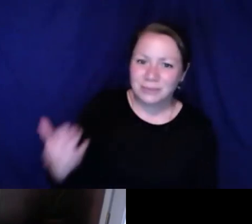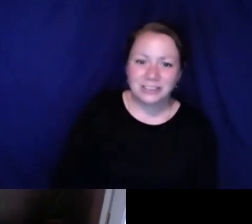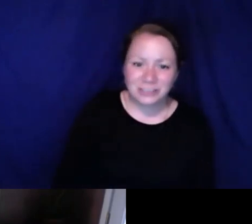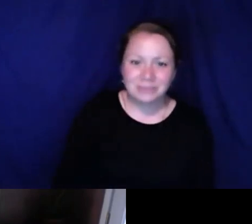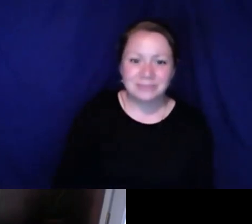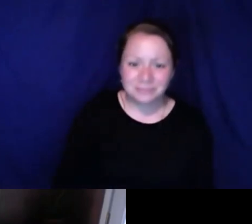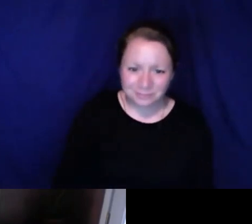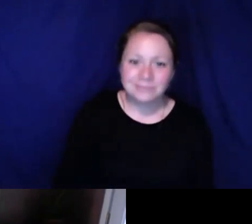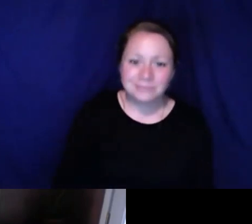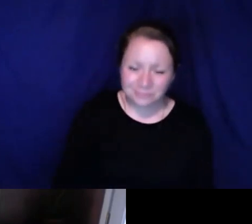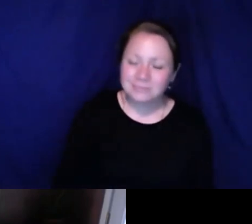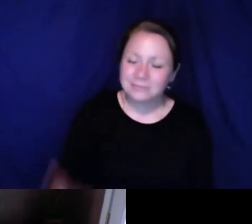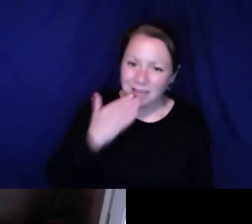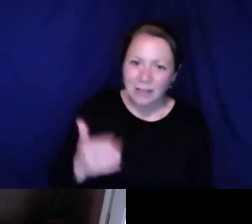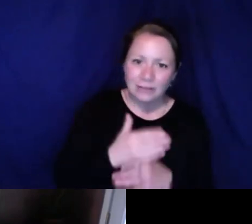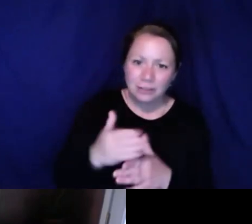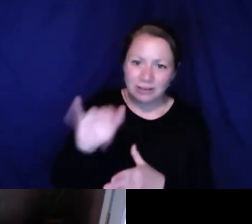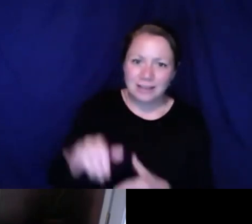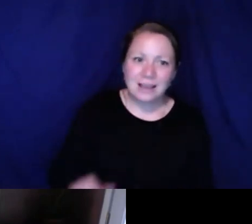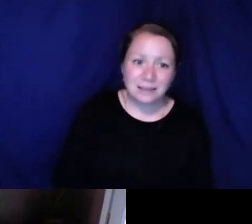educated about all those.